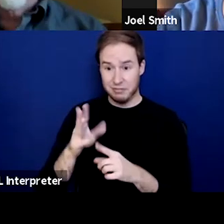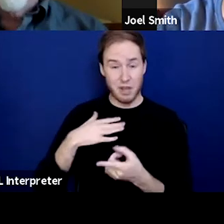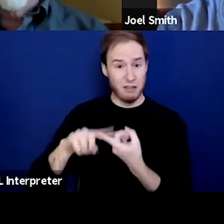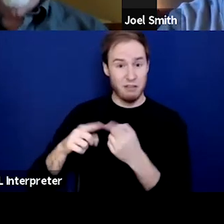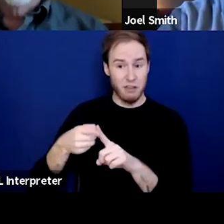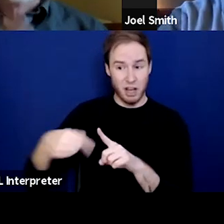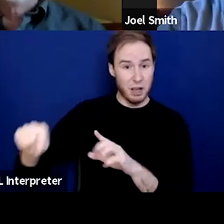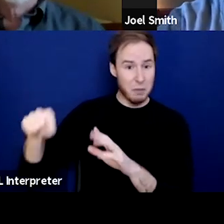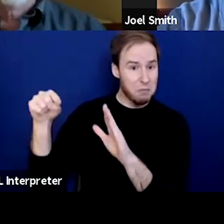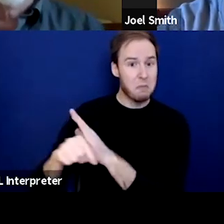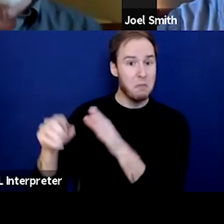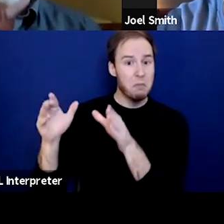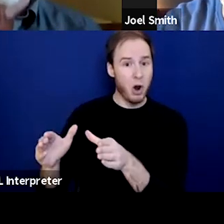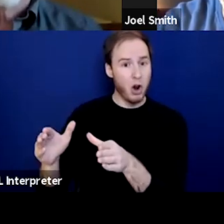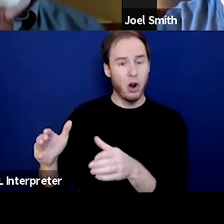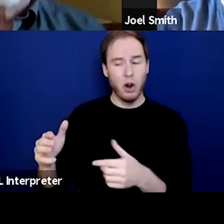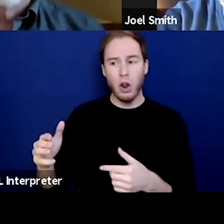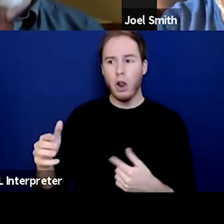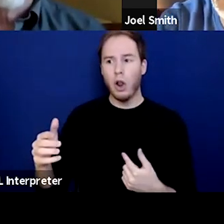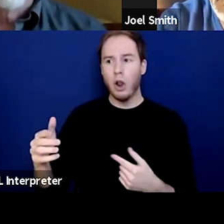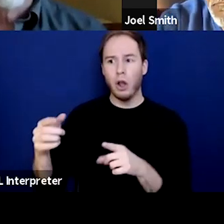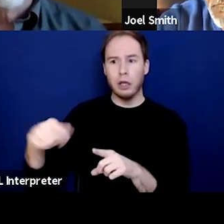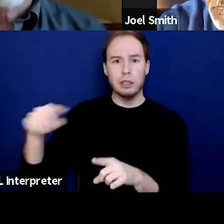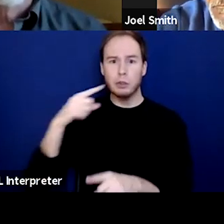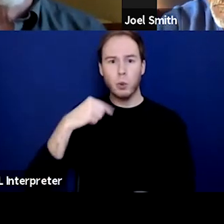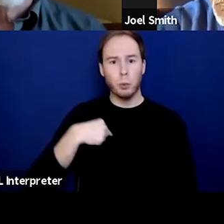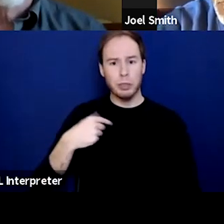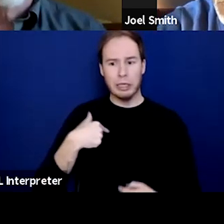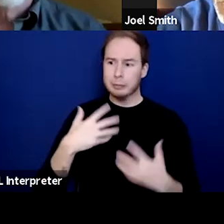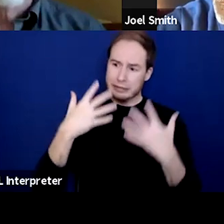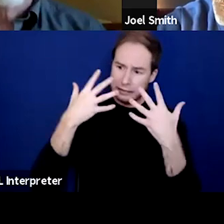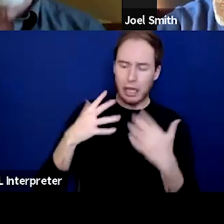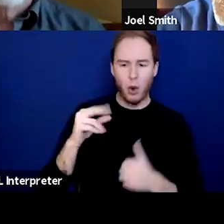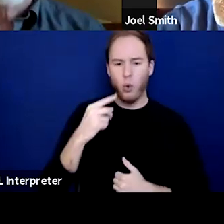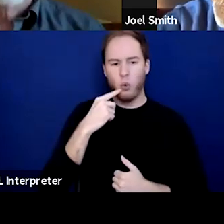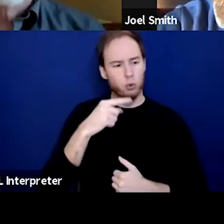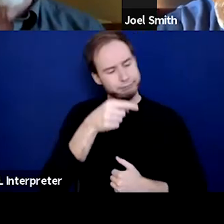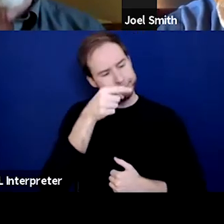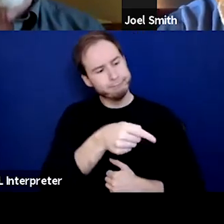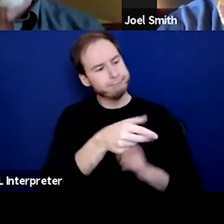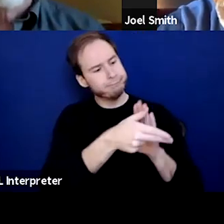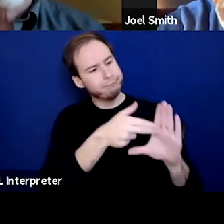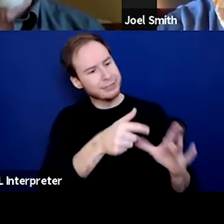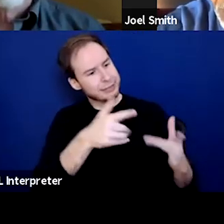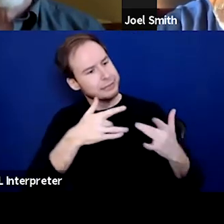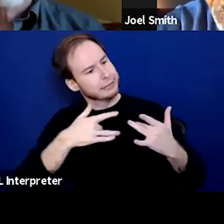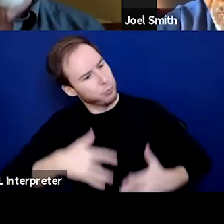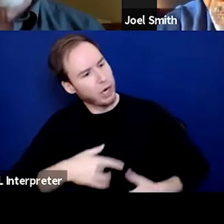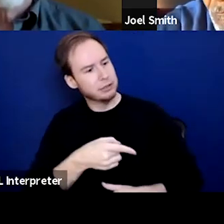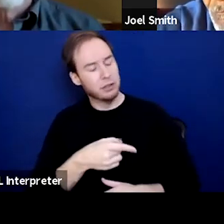instead of telling me I was sad, they said I was depressed. And to be honest, I grabbed it like a hook line and sinker